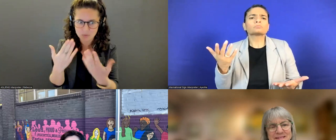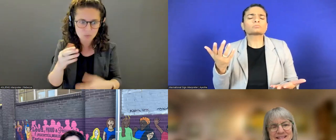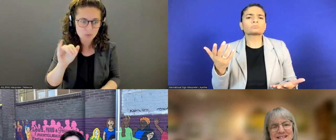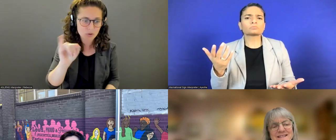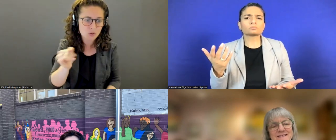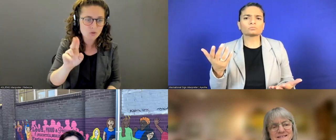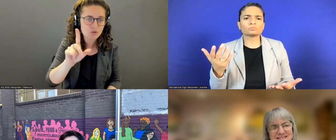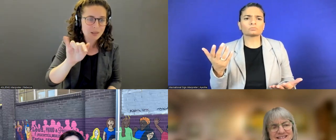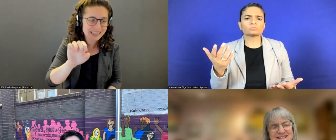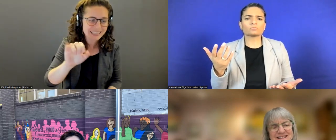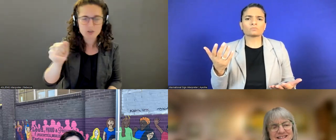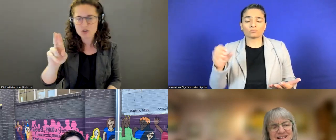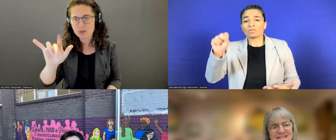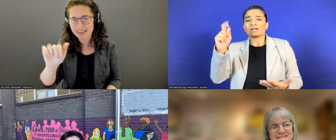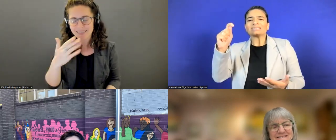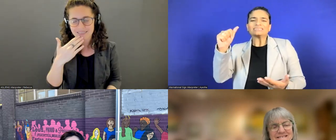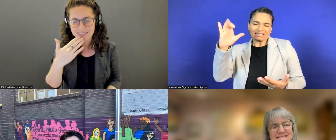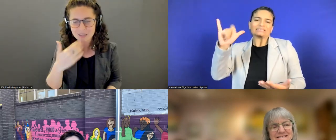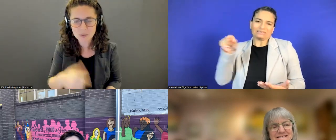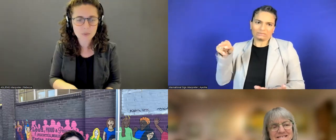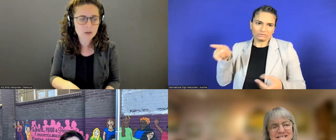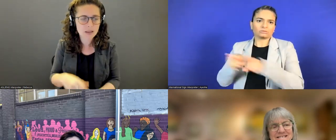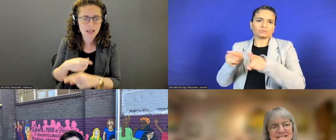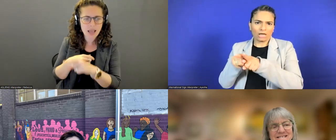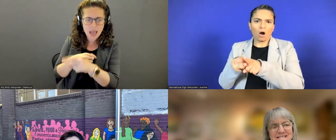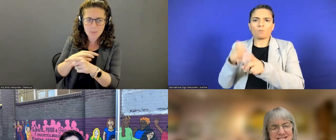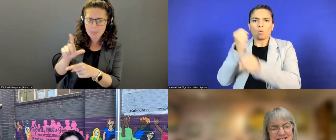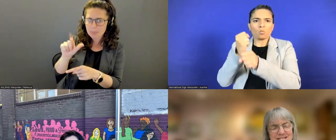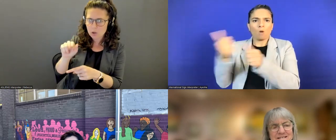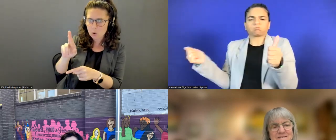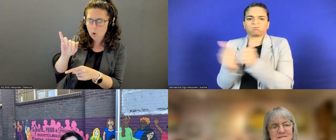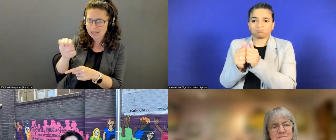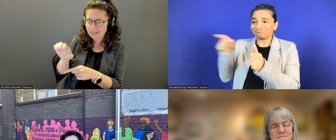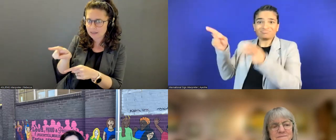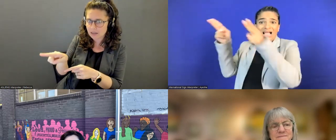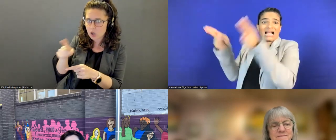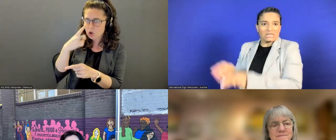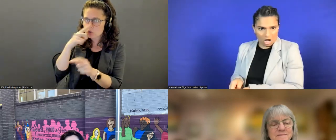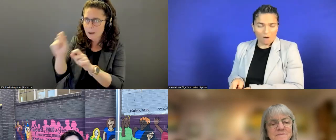I want to ask my colleague Laurie to pull up one more slide. Just quickly.